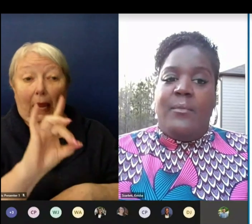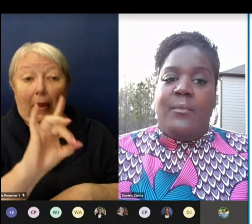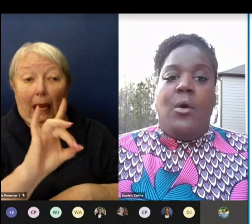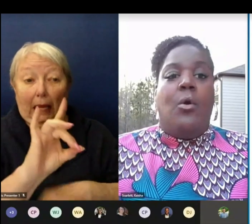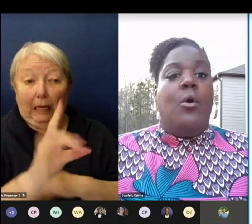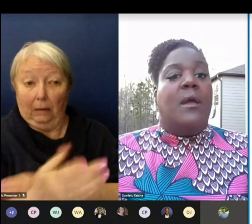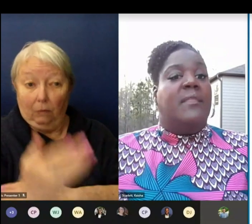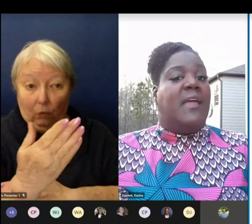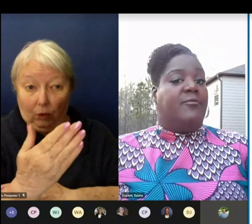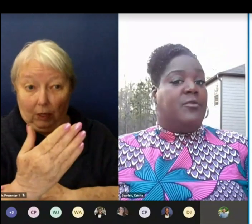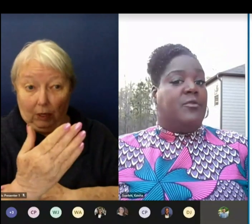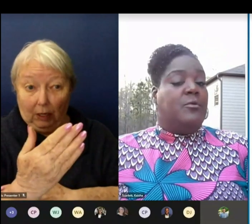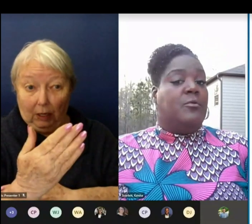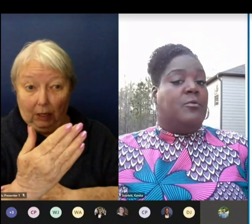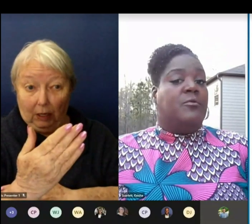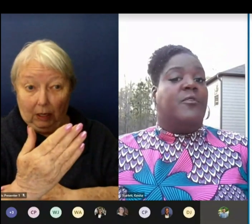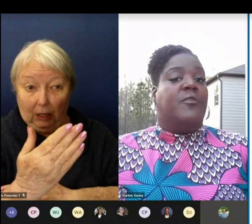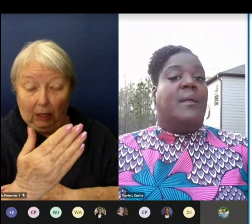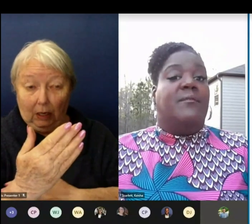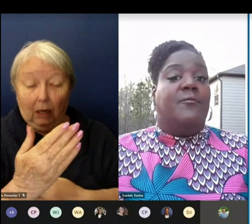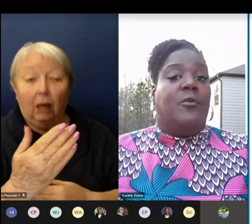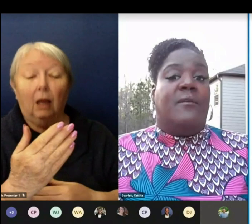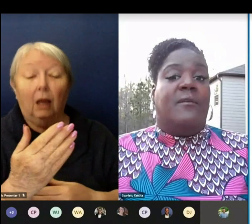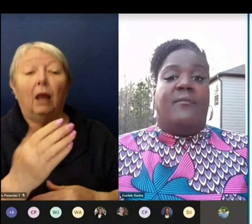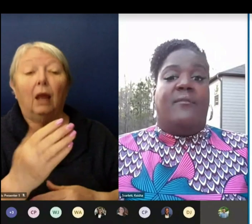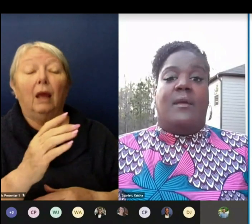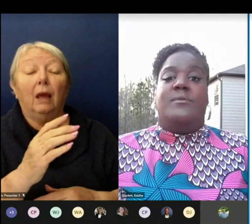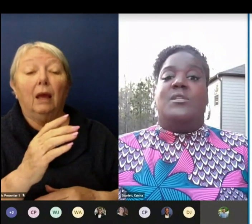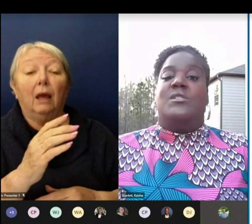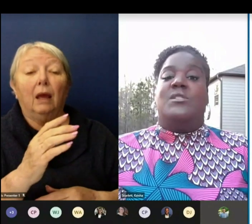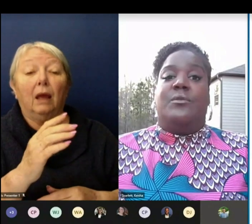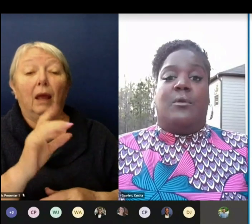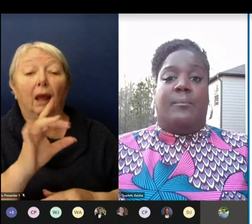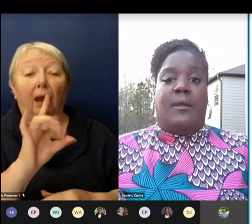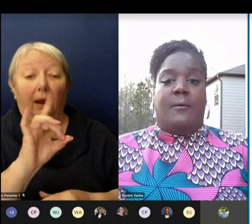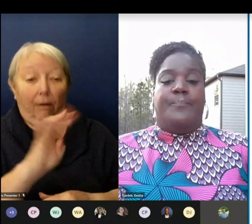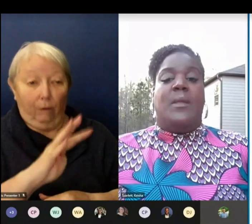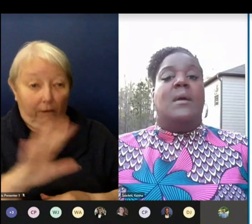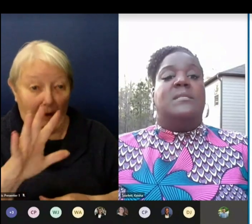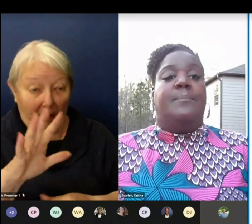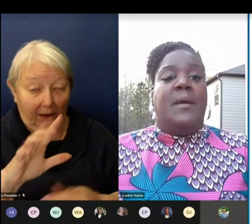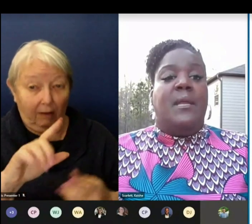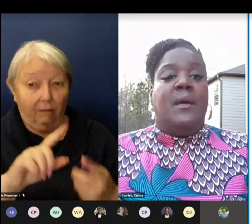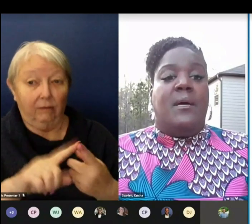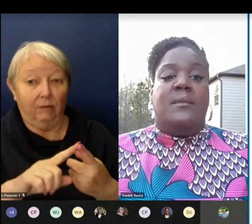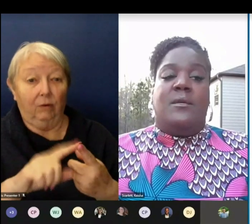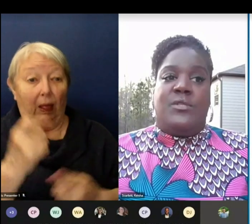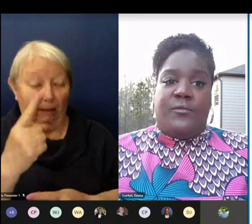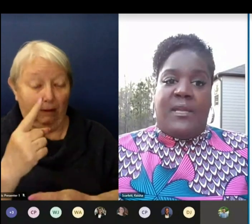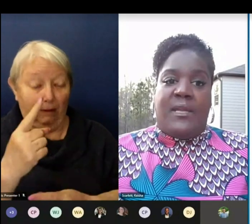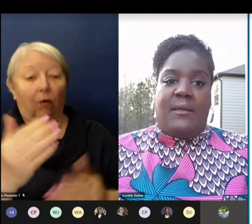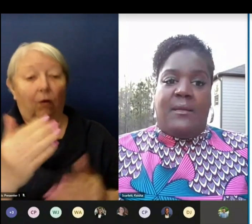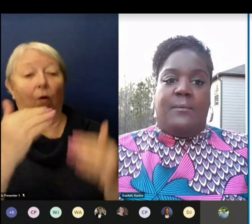or in the afternoon from 11:45 a.m. to 2:30 p.m. depending on their survey data.